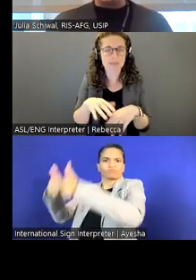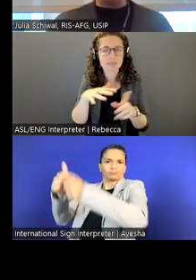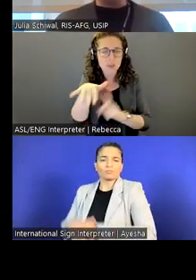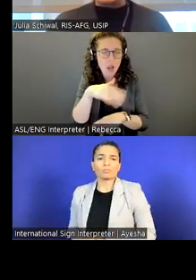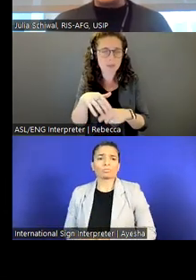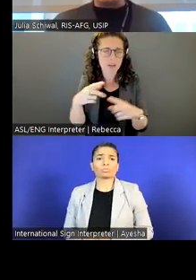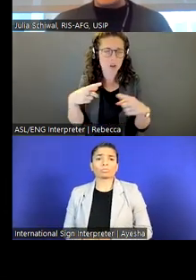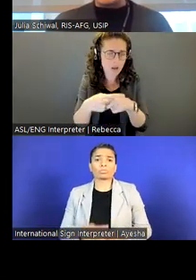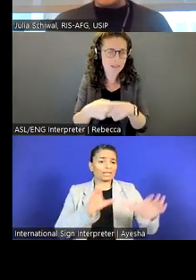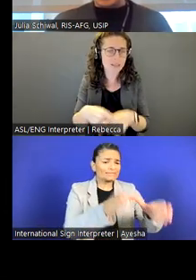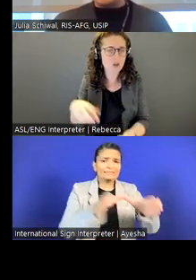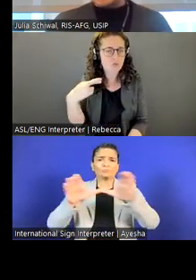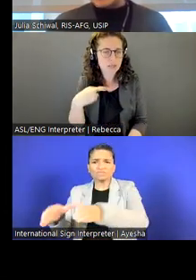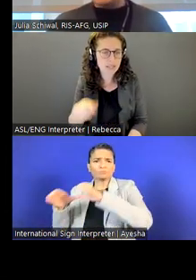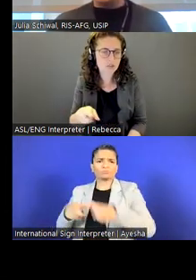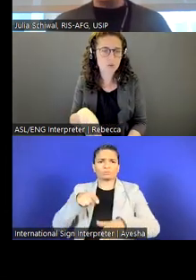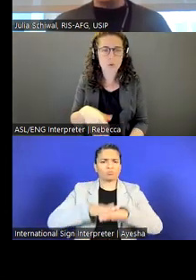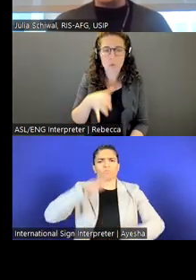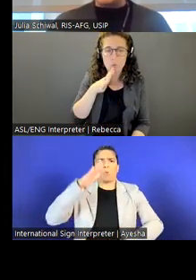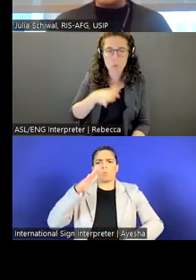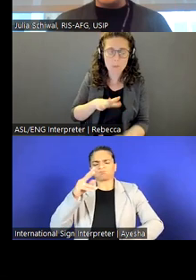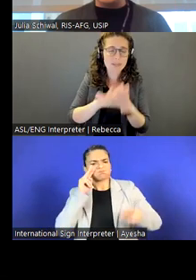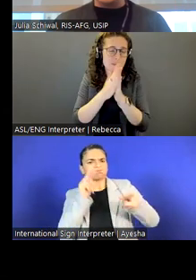environment, and conflict team. These are examples.